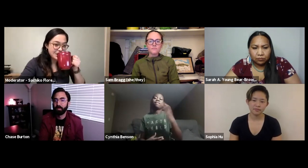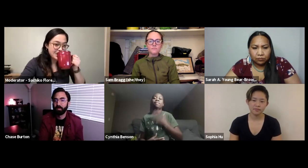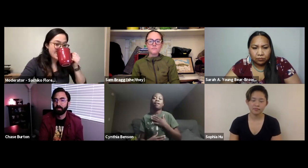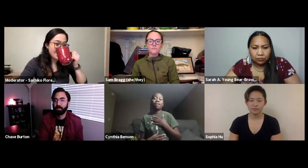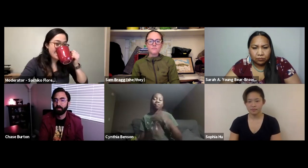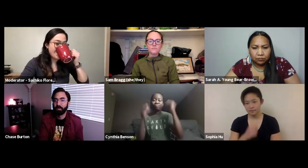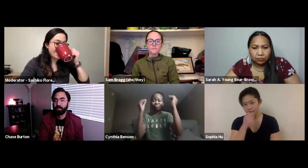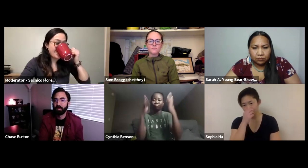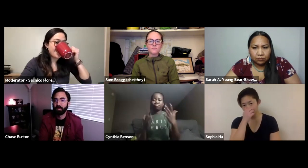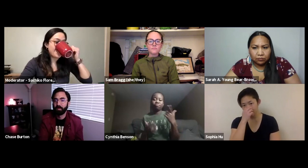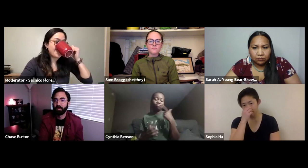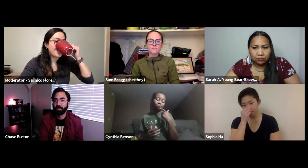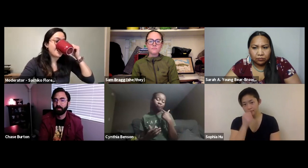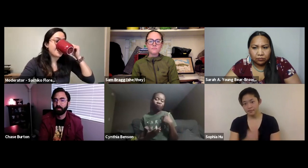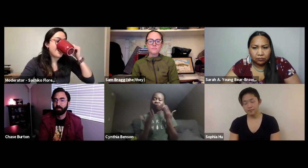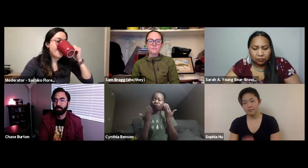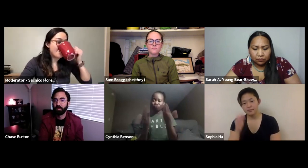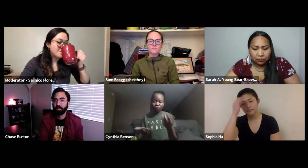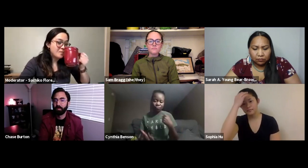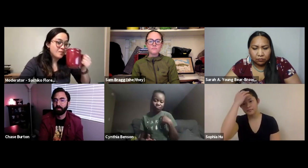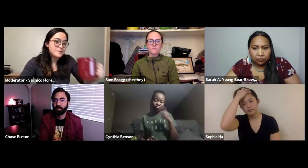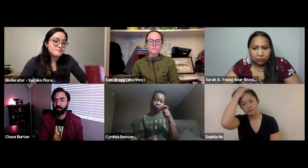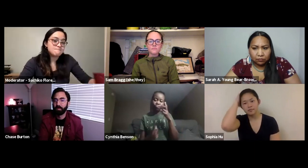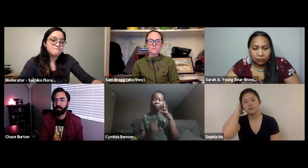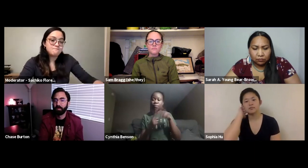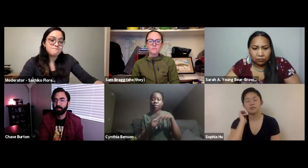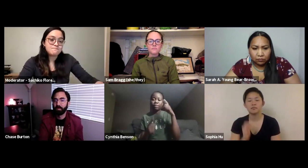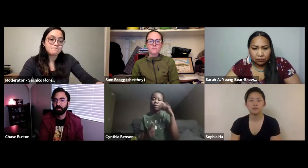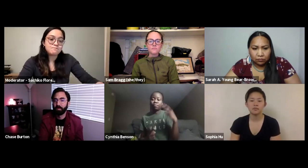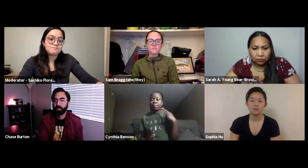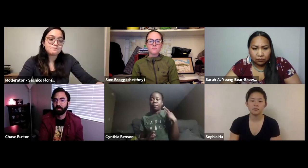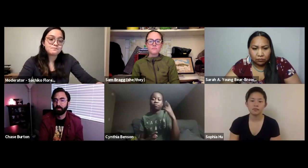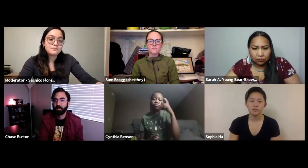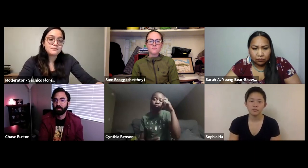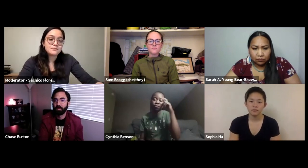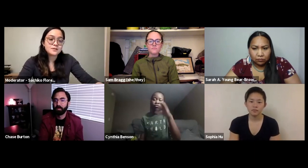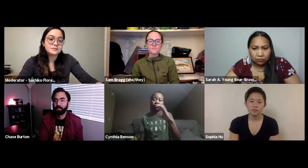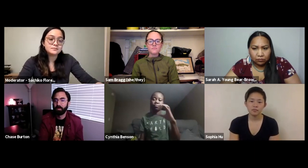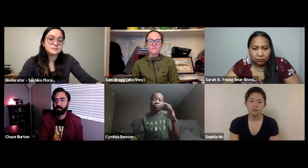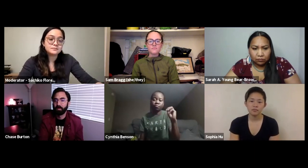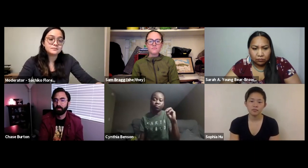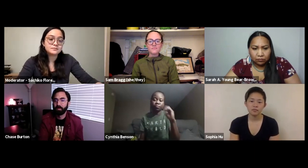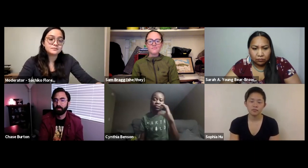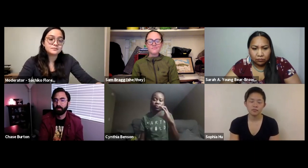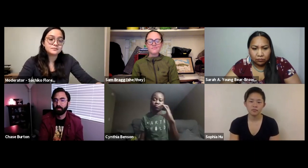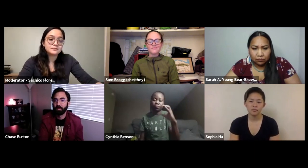so I stayed at home all the time and one of my teachers you know suggested that i should